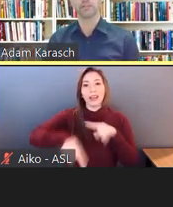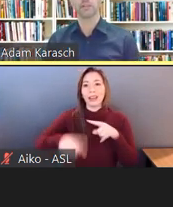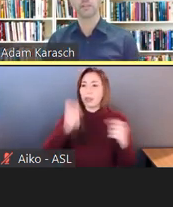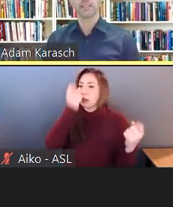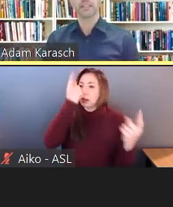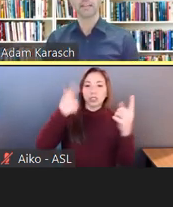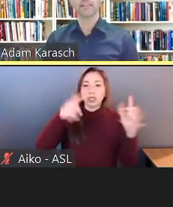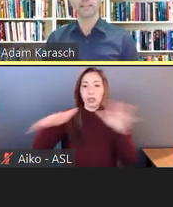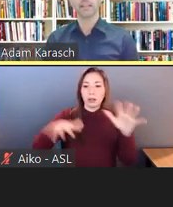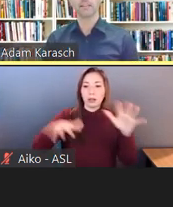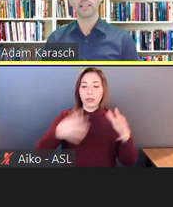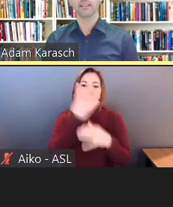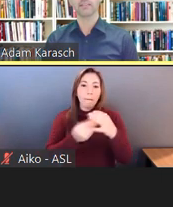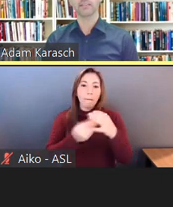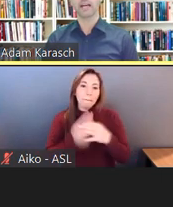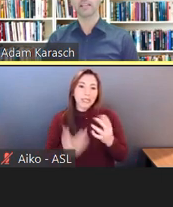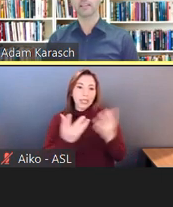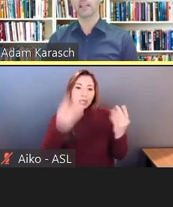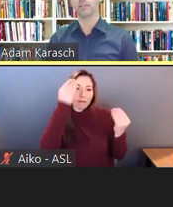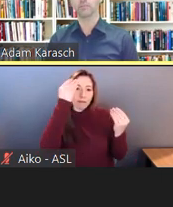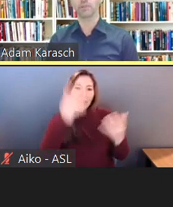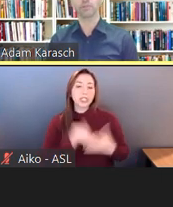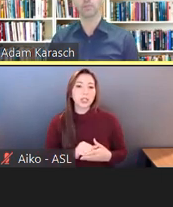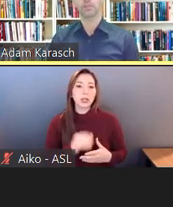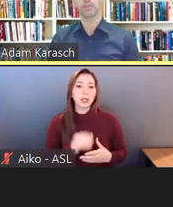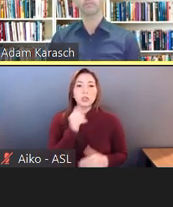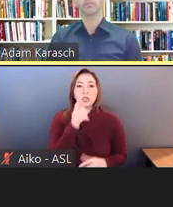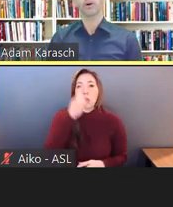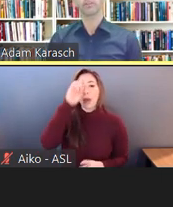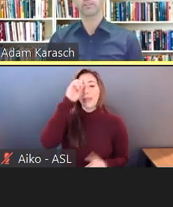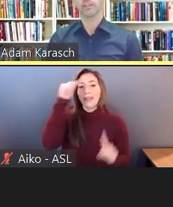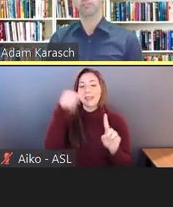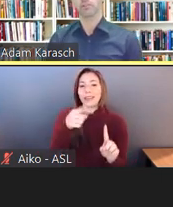So I think that this is not the end of the road on this issue.